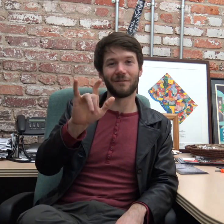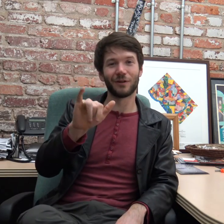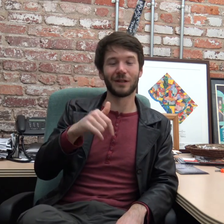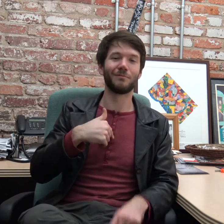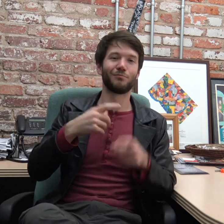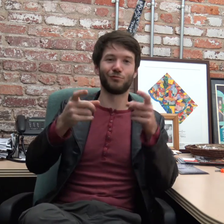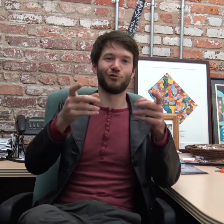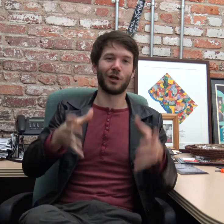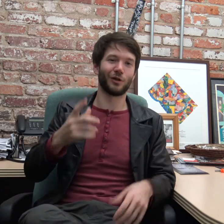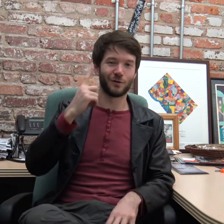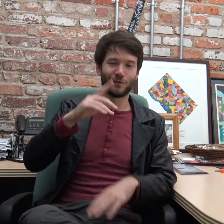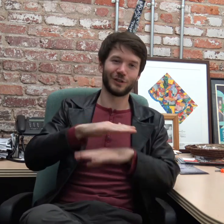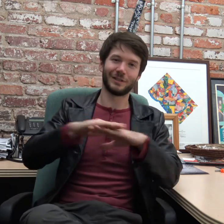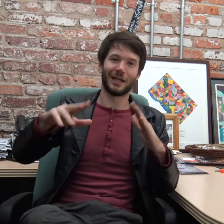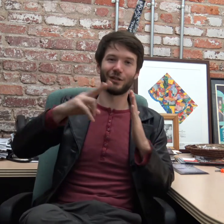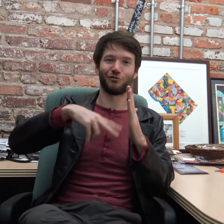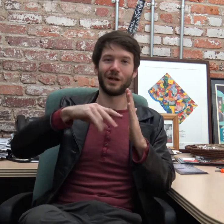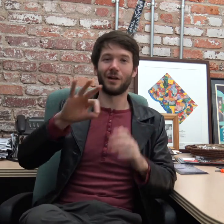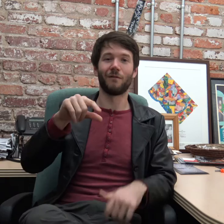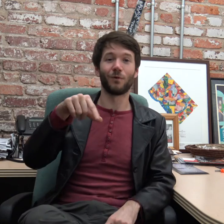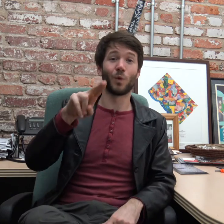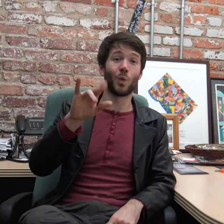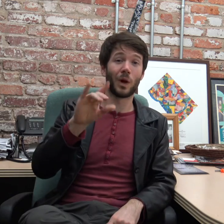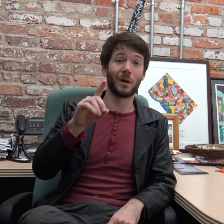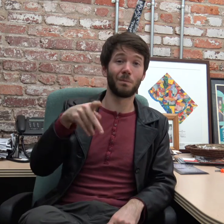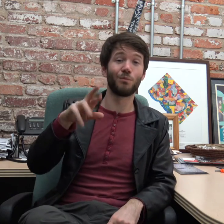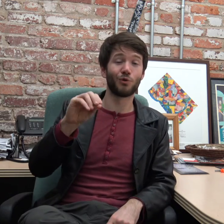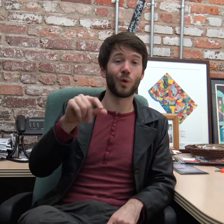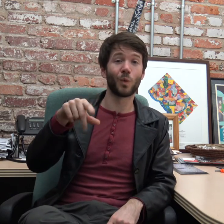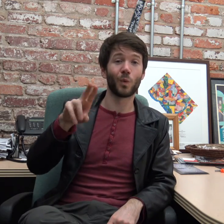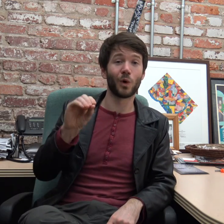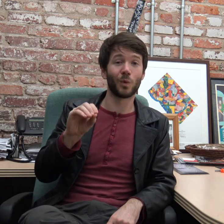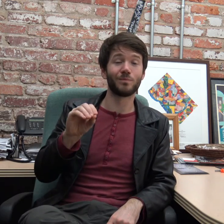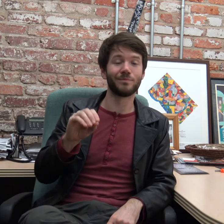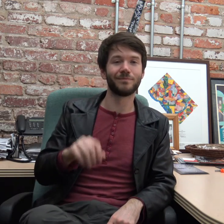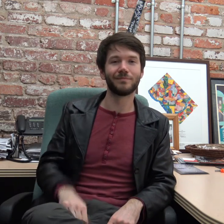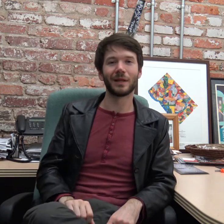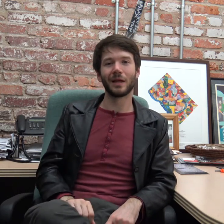I'm the director of the stage reading for Quid Pro Quo.